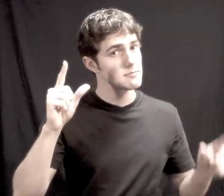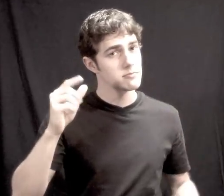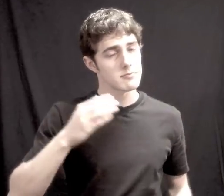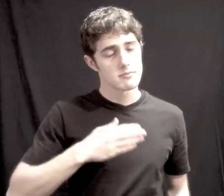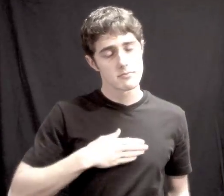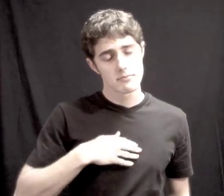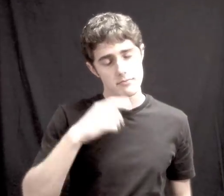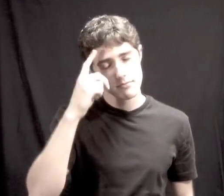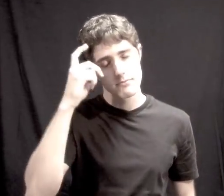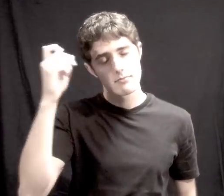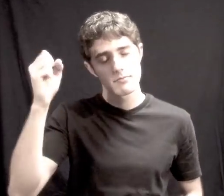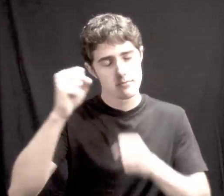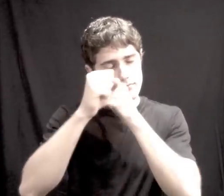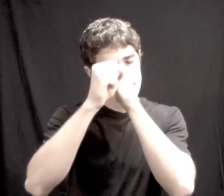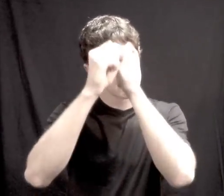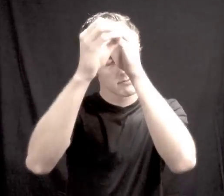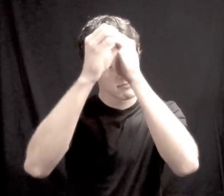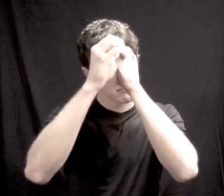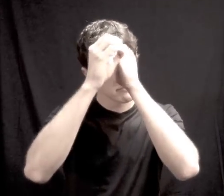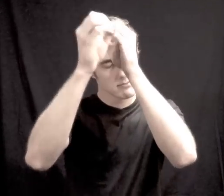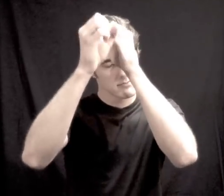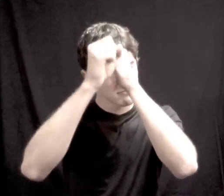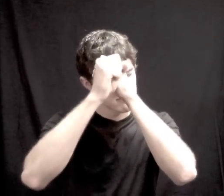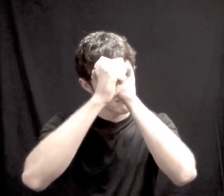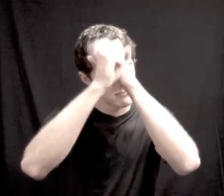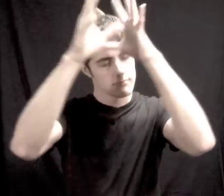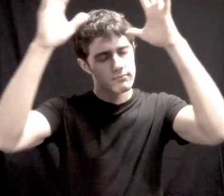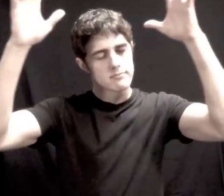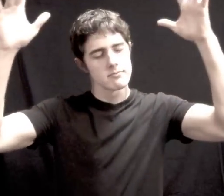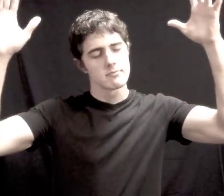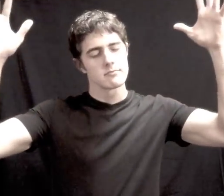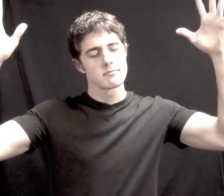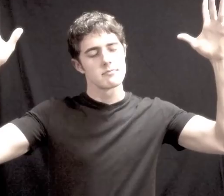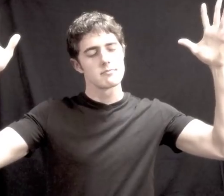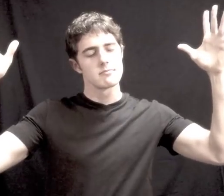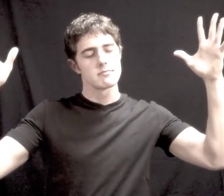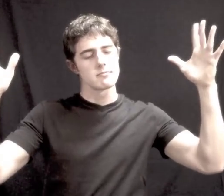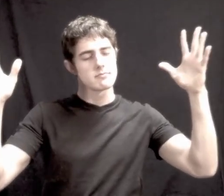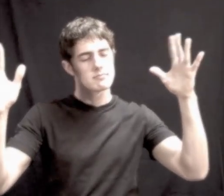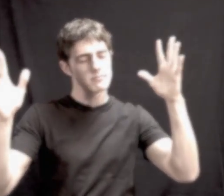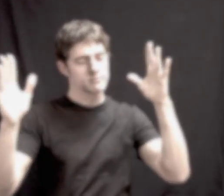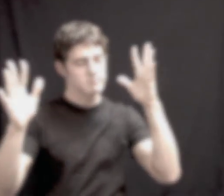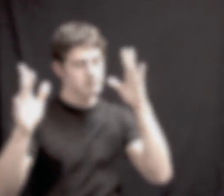Because my dreams are bursting at the seams MY DREAMS [BURSTING THROUGH]